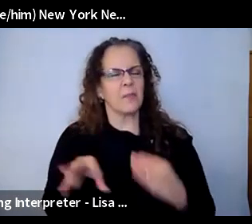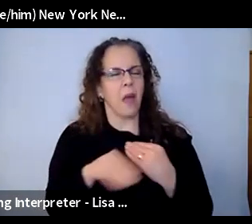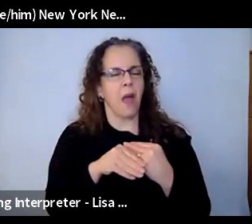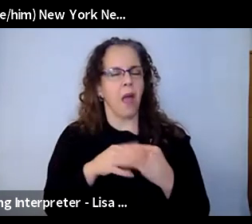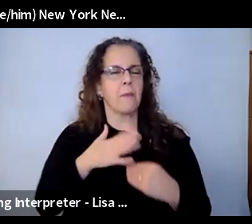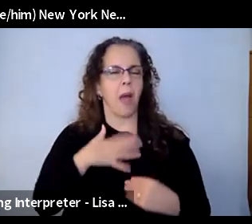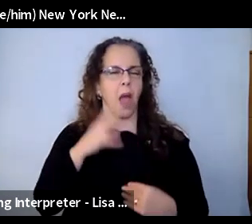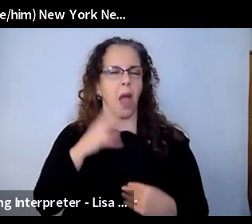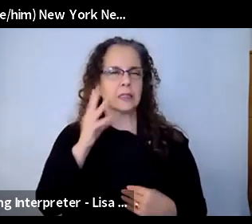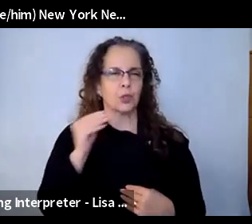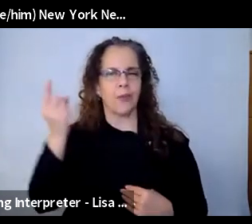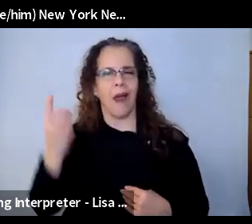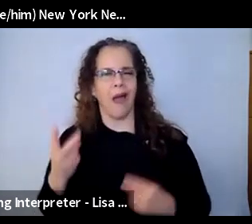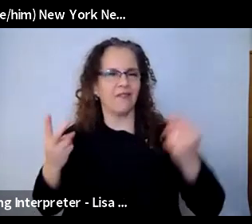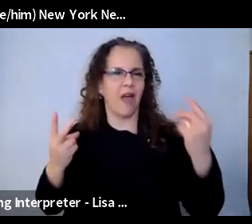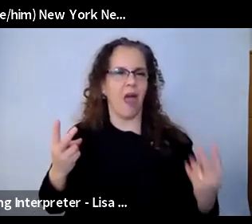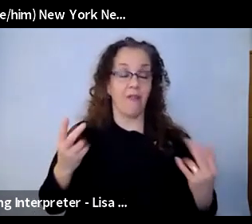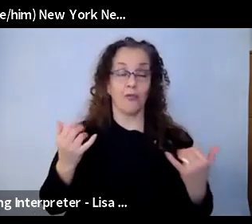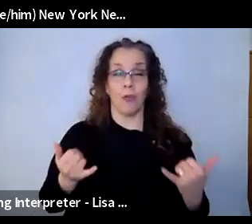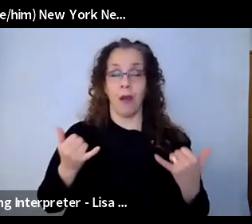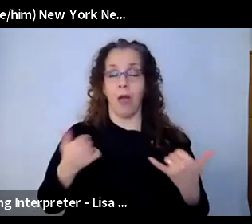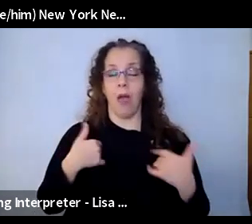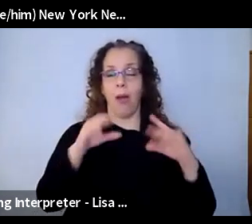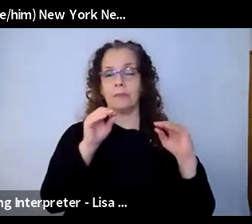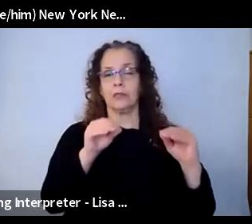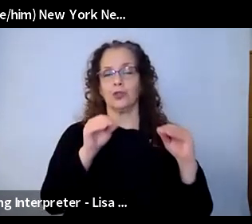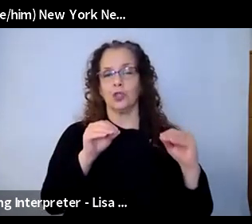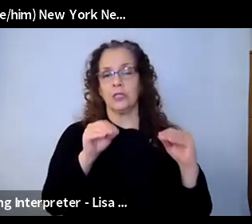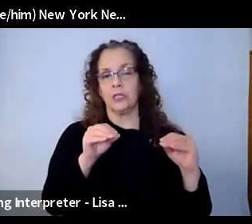combination. I'm currently teaching a group where more than